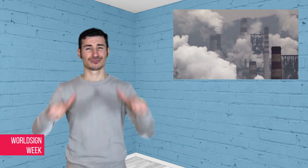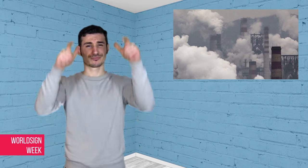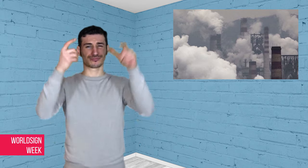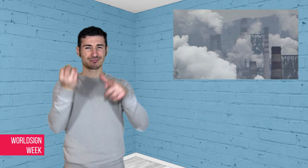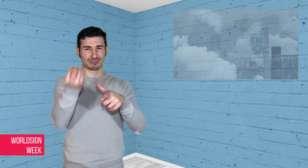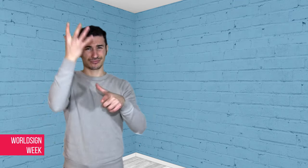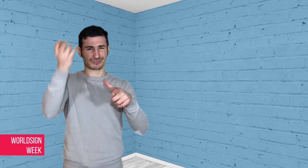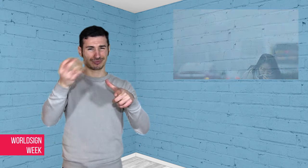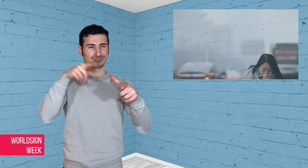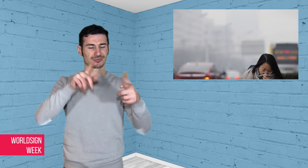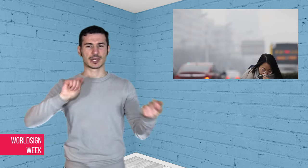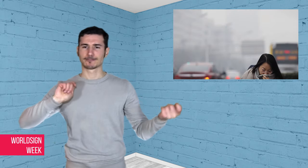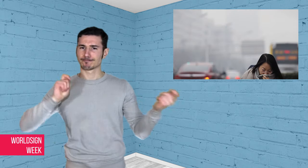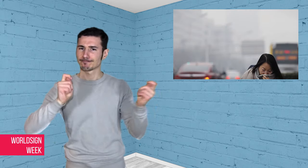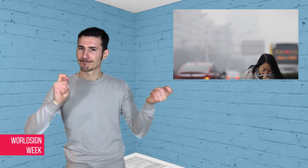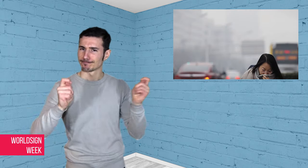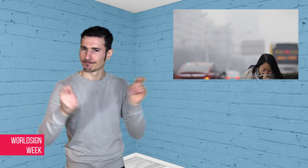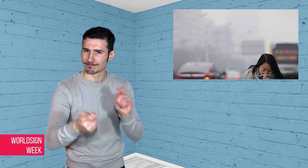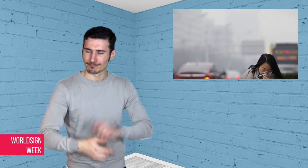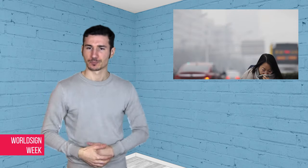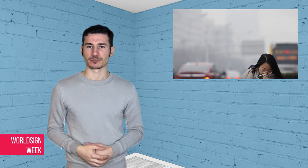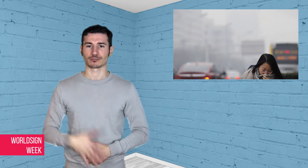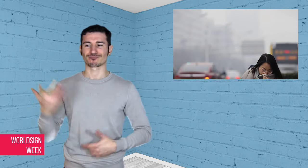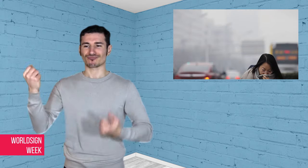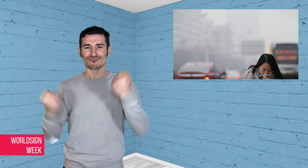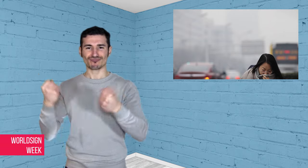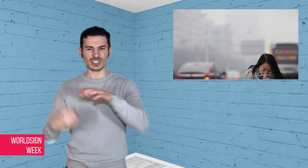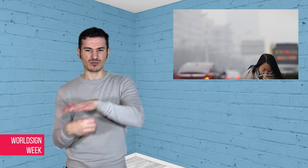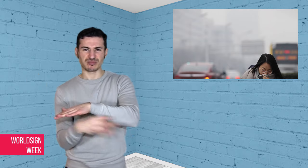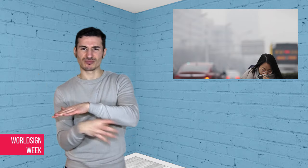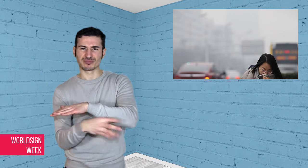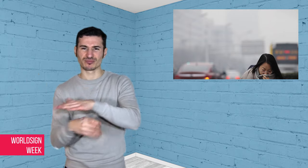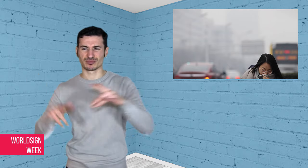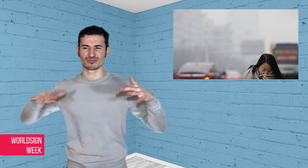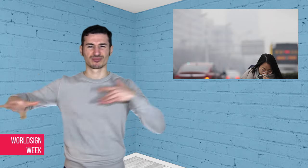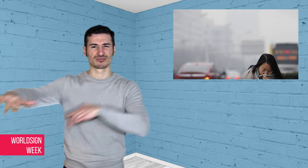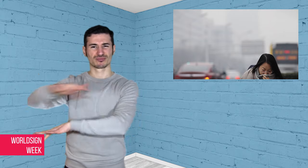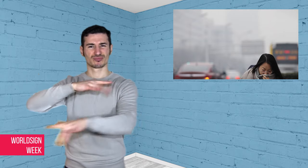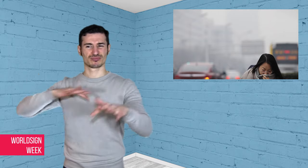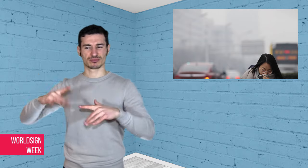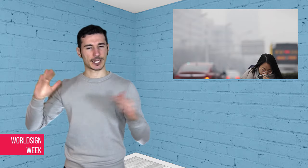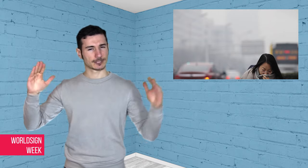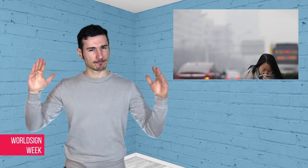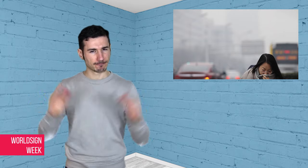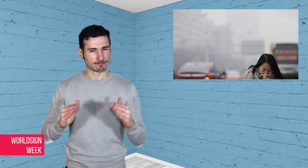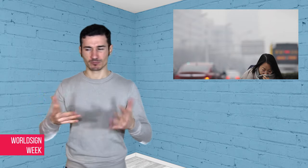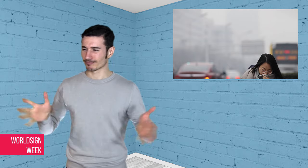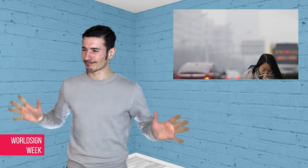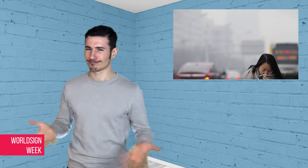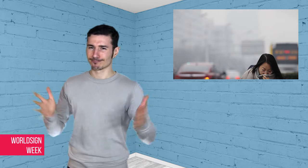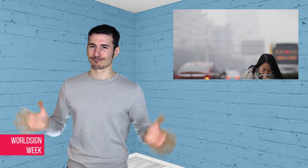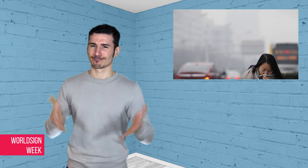plants, slashing vehicle emissions,